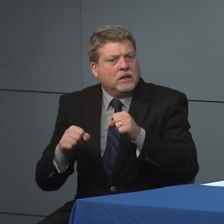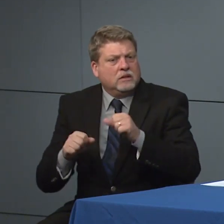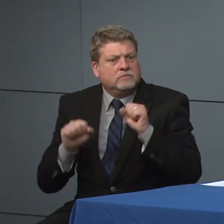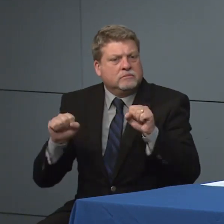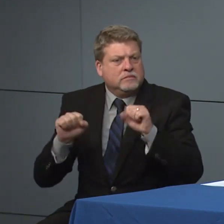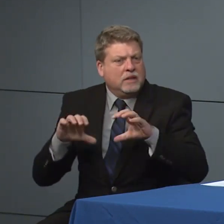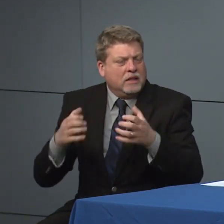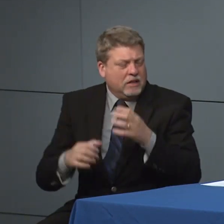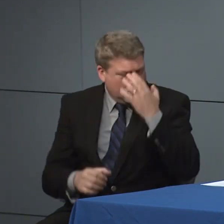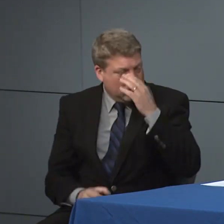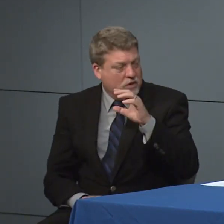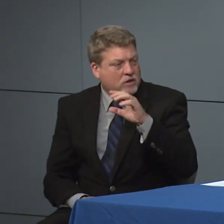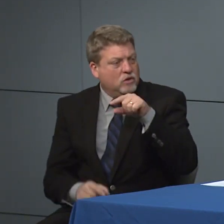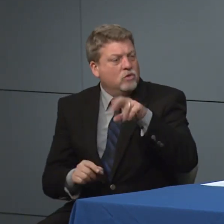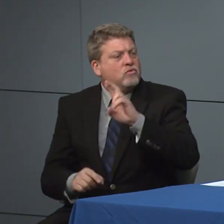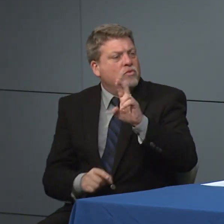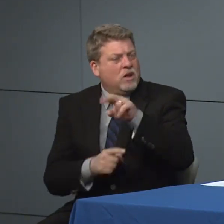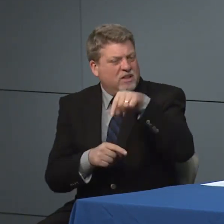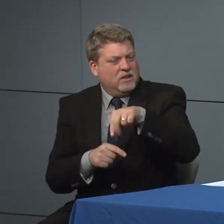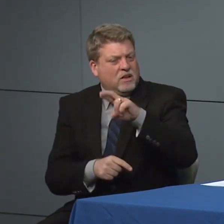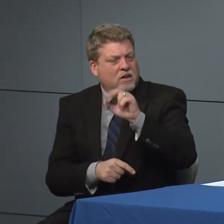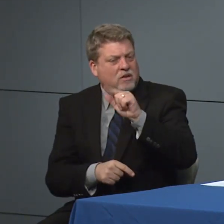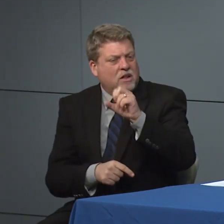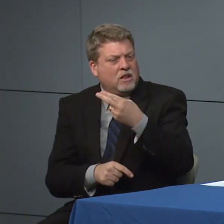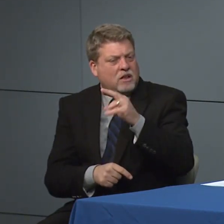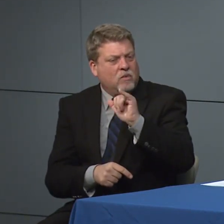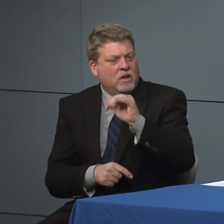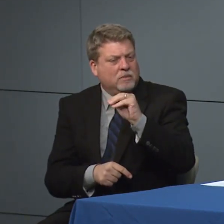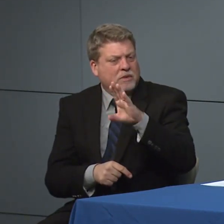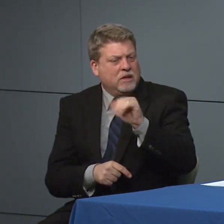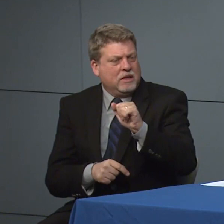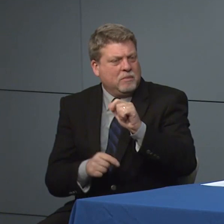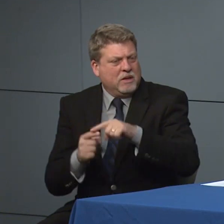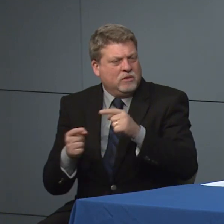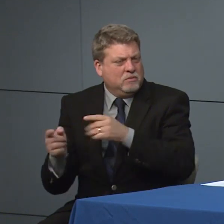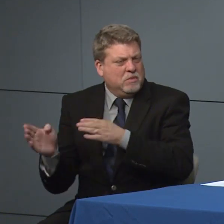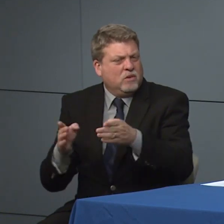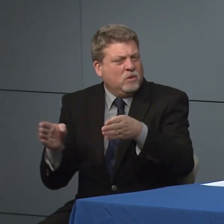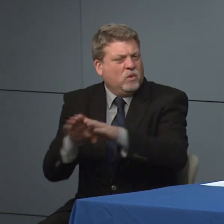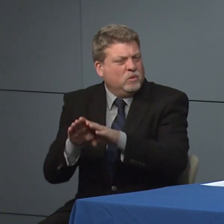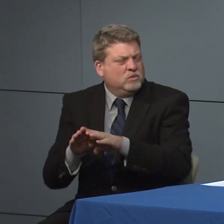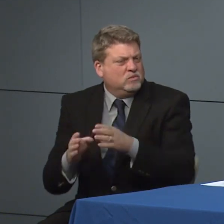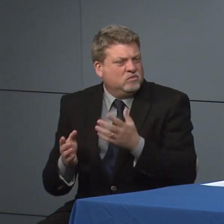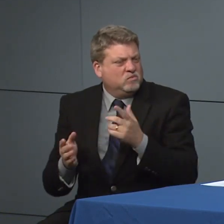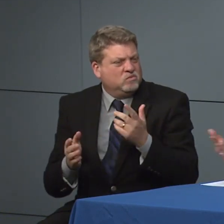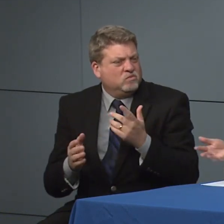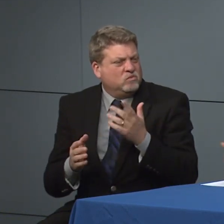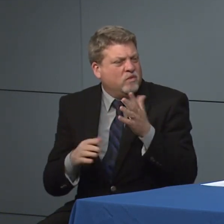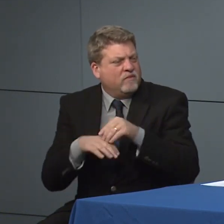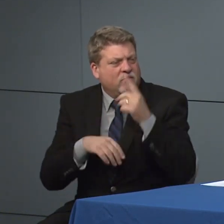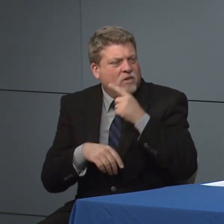Wednesday at the trial this announced they're going to close down tonight for a couple weeks. Yes, yes, I think we do have a lot of guidance on our